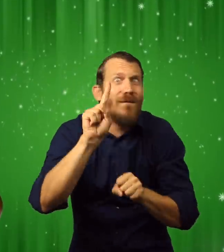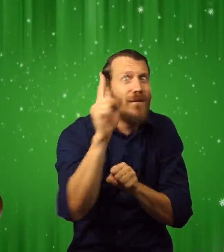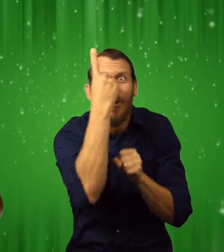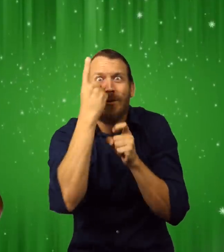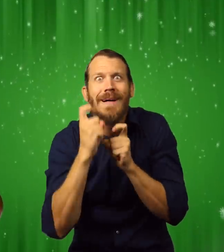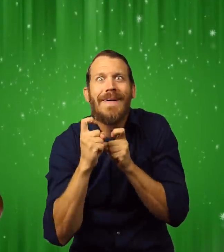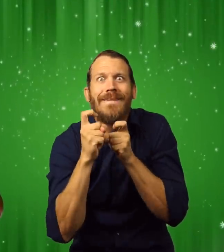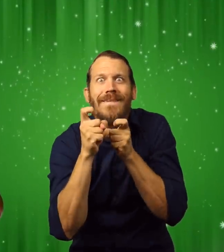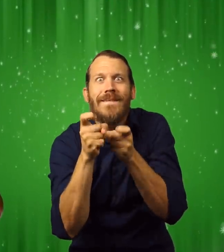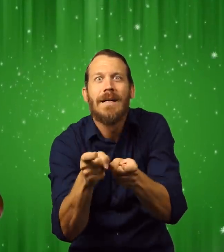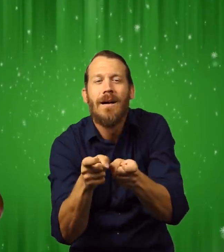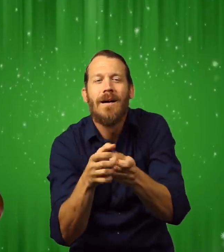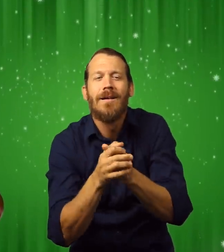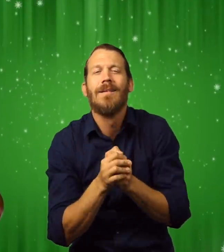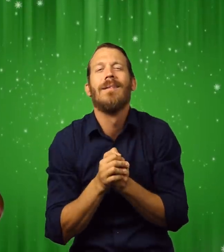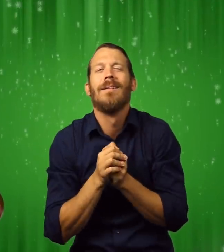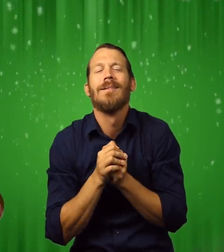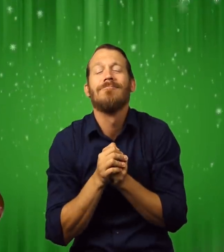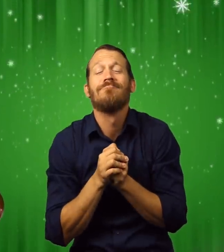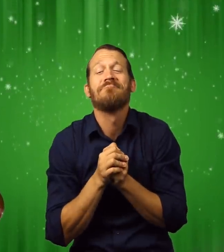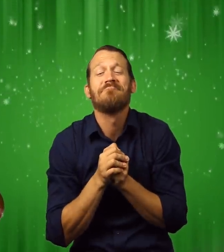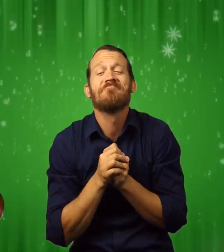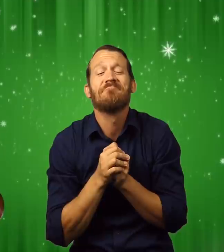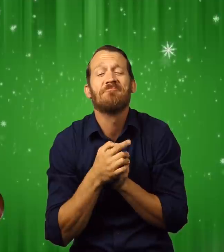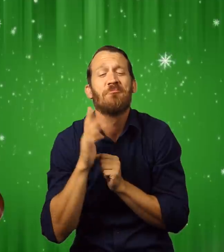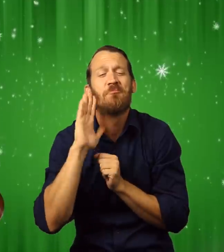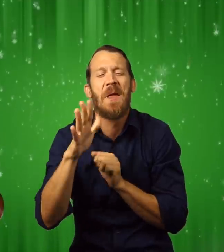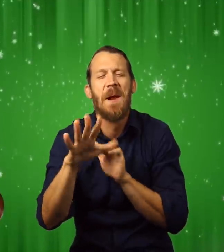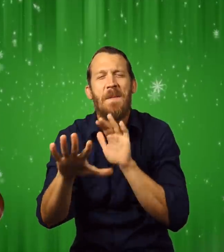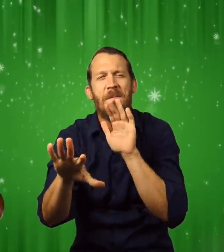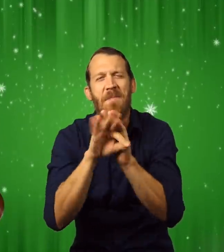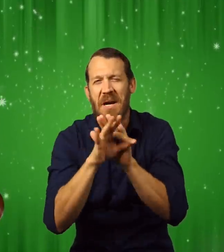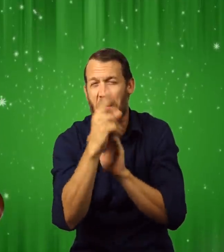"Who receives the first gift," we all asked.